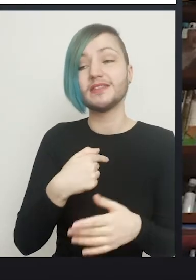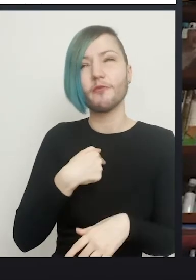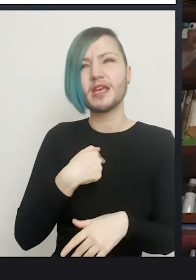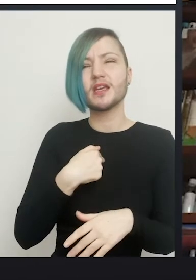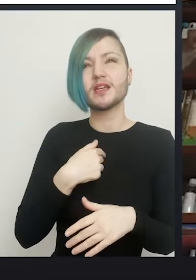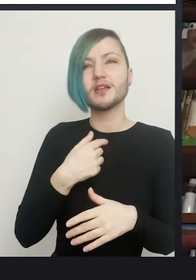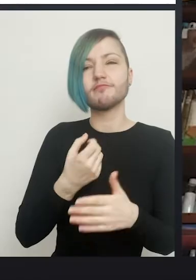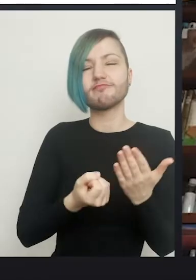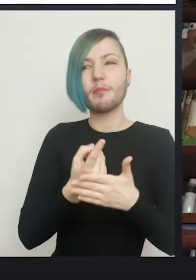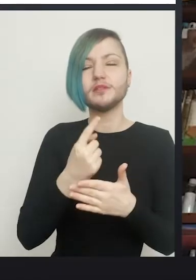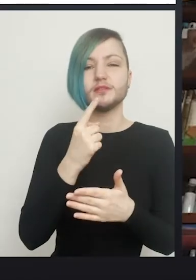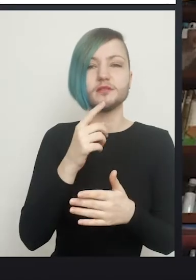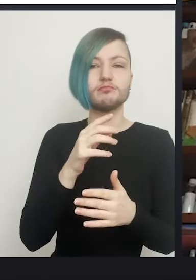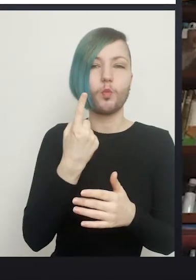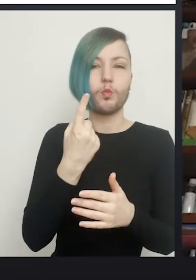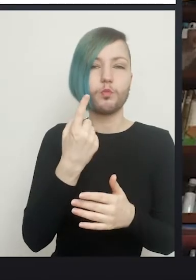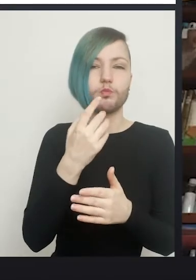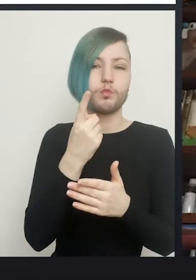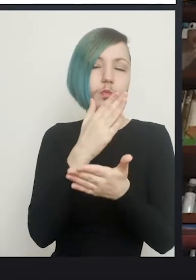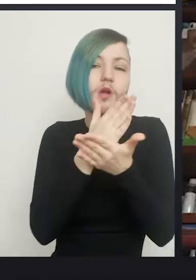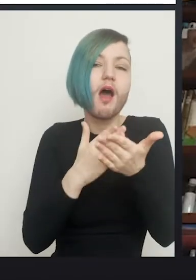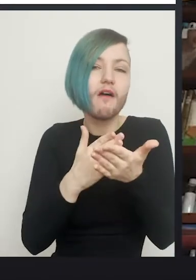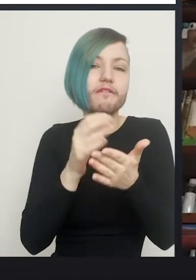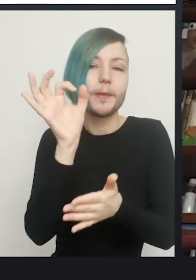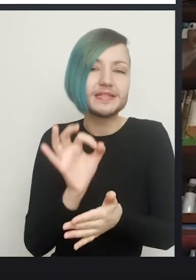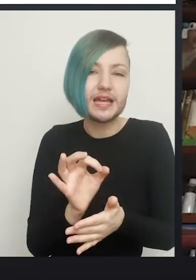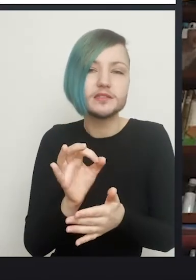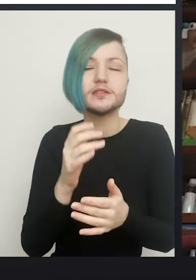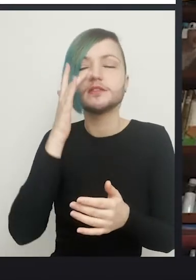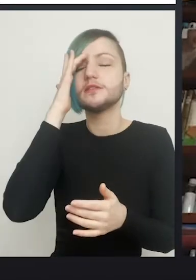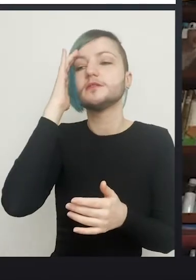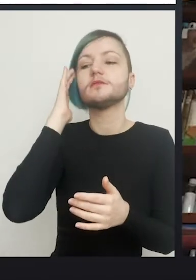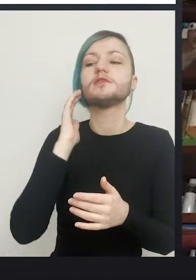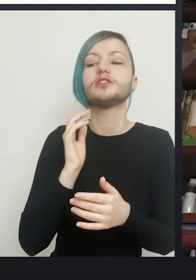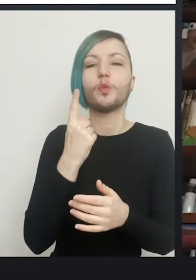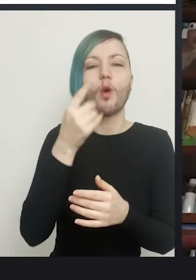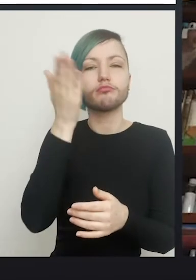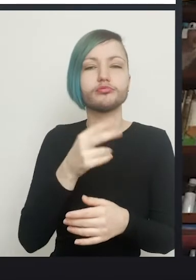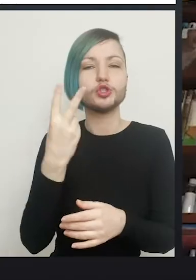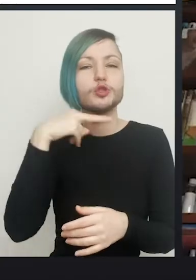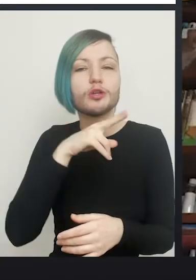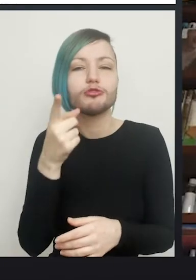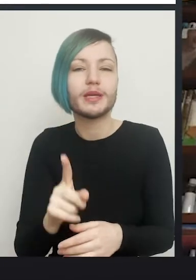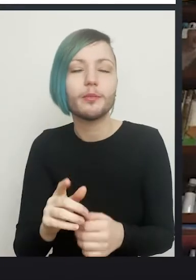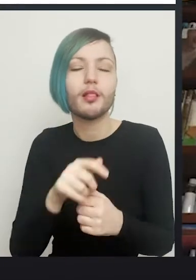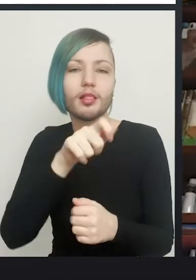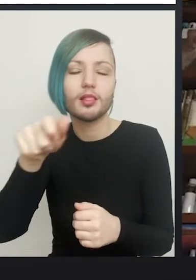so 1 in 200. And I think I'm more or less in line with most of the rest of the country on that one.